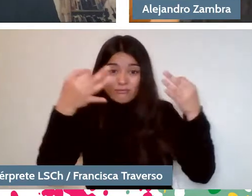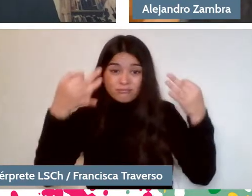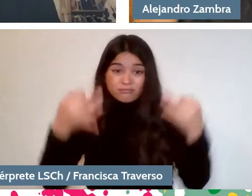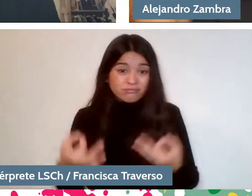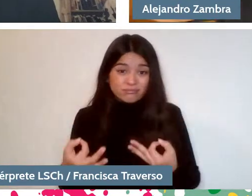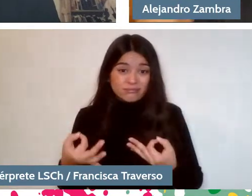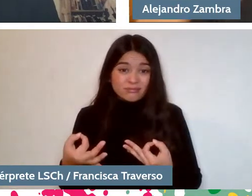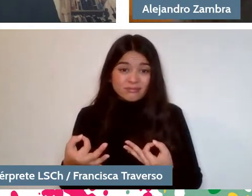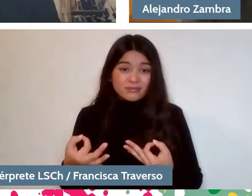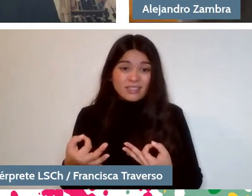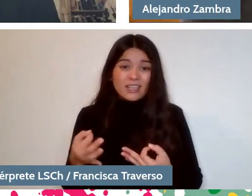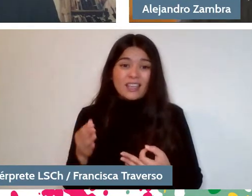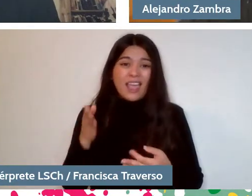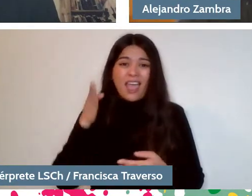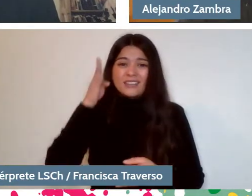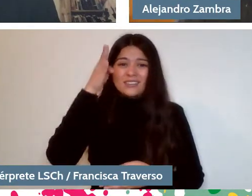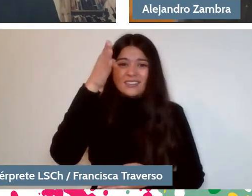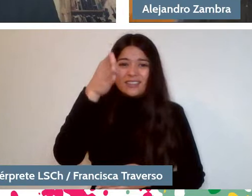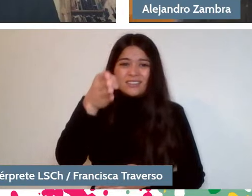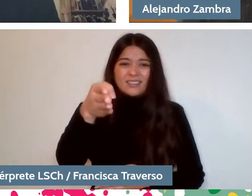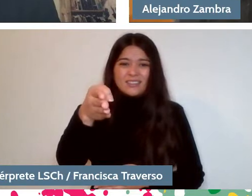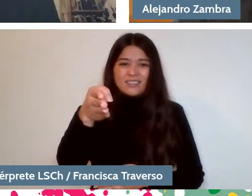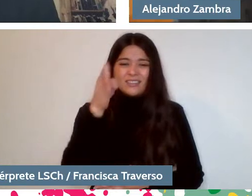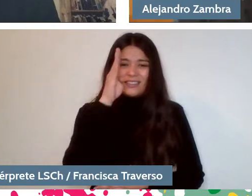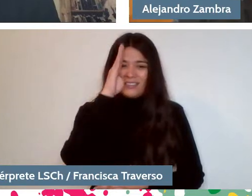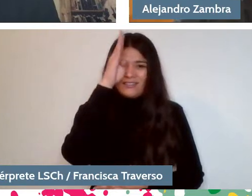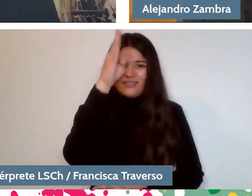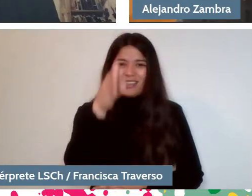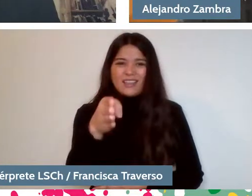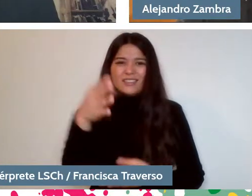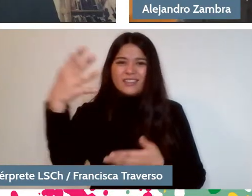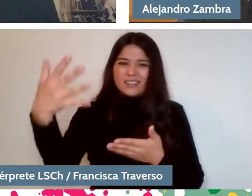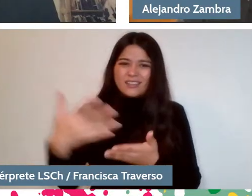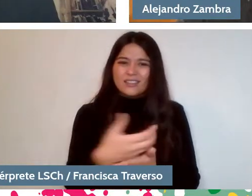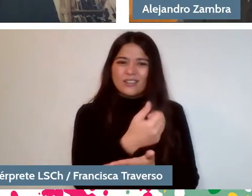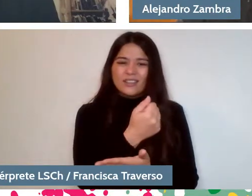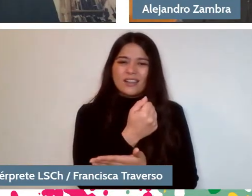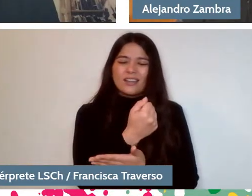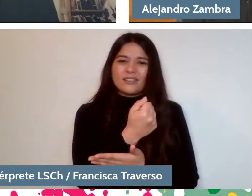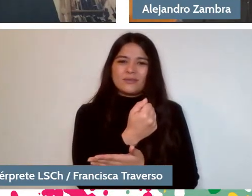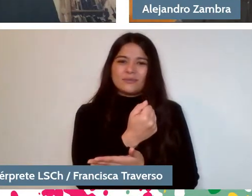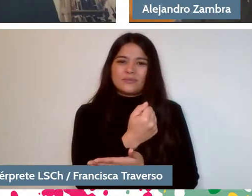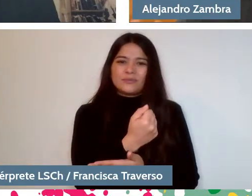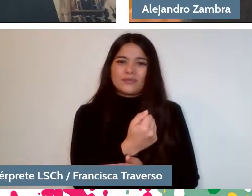it is a direction in which we want to go and with which I completely agree, let's say.